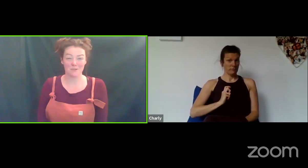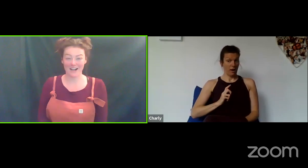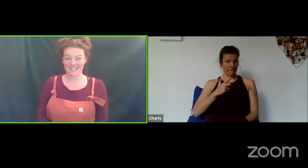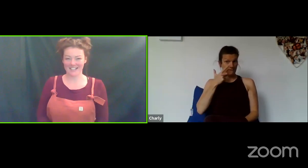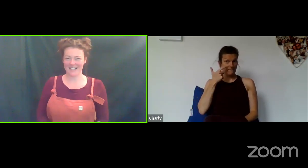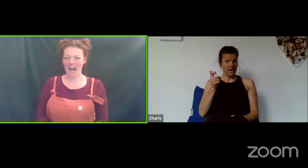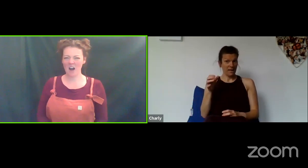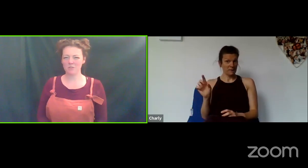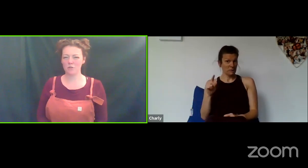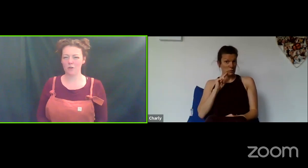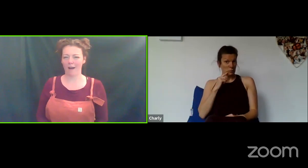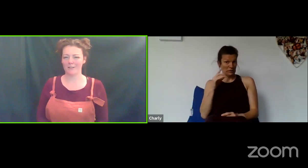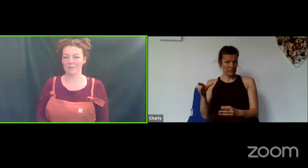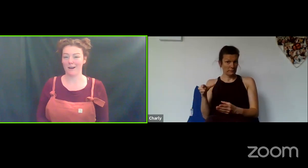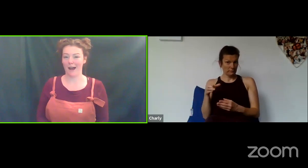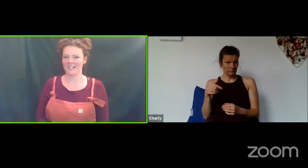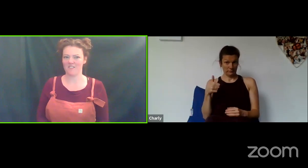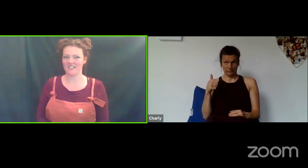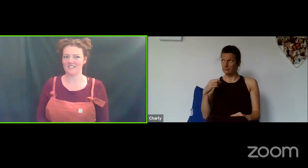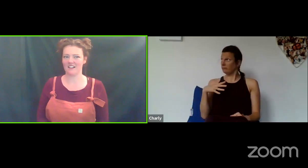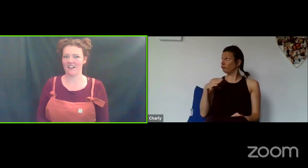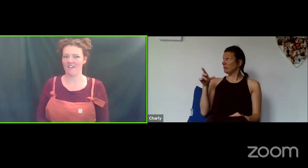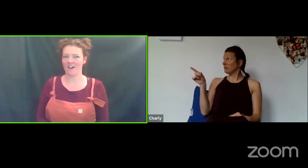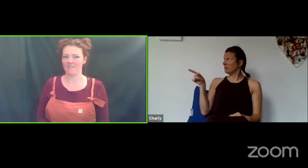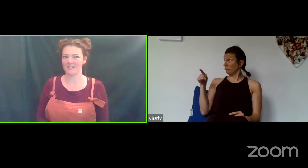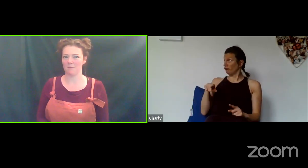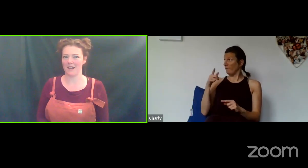practice how would your character react if they suddenly found somebody else's